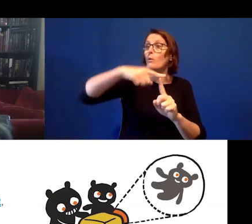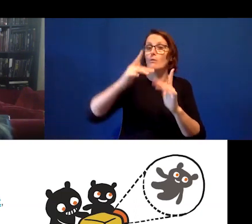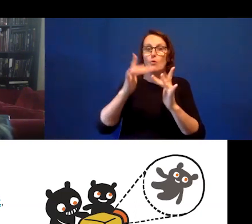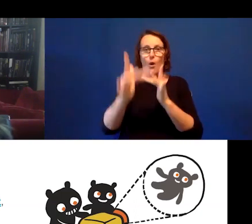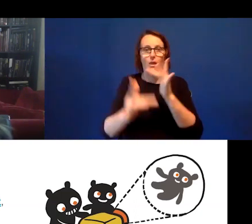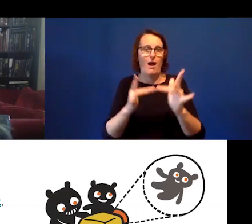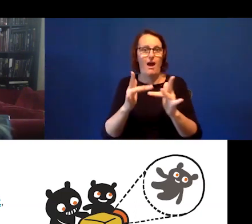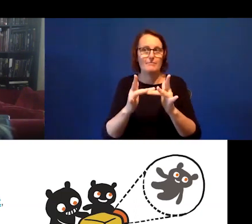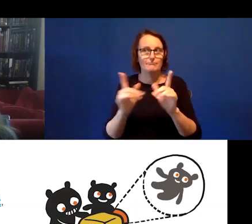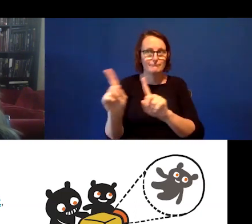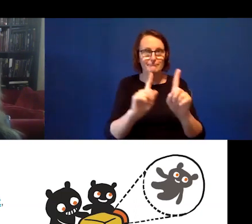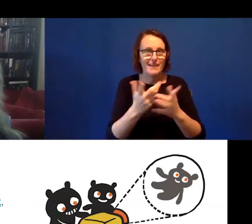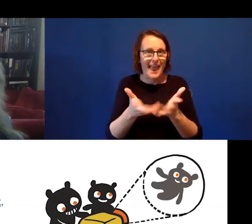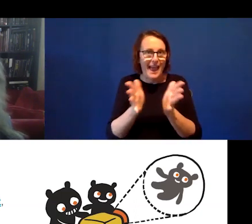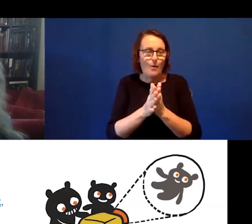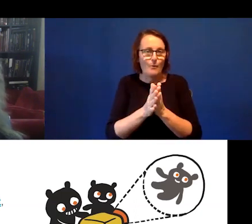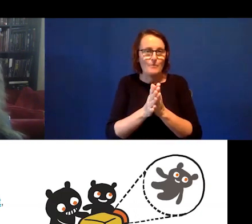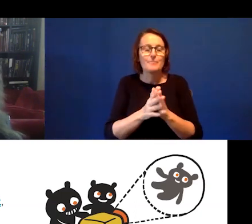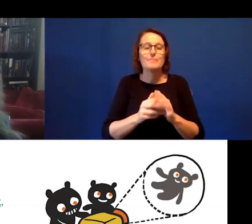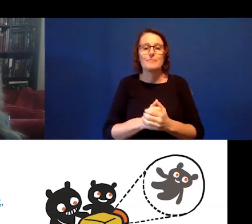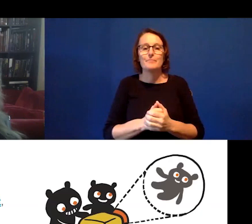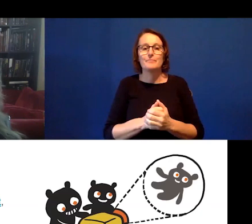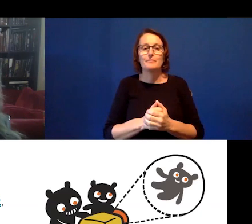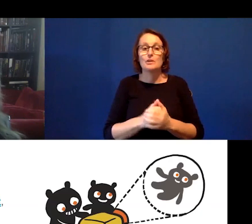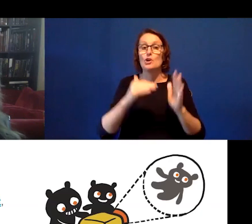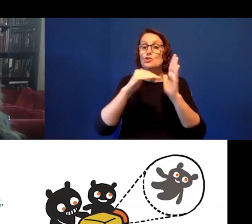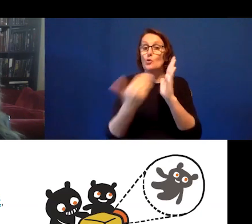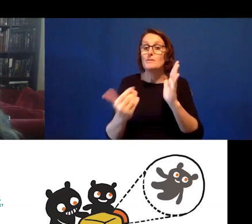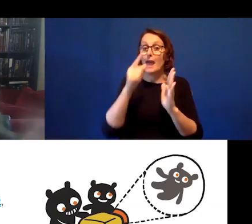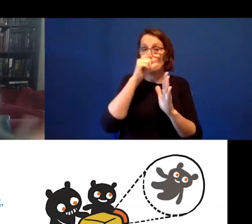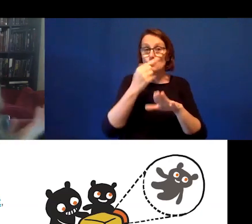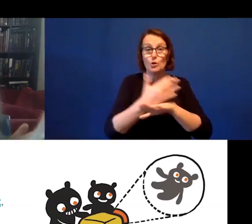different contexts that we have now is that you can work internationally.